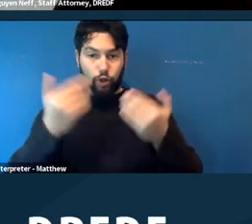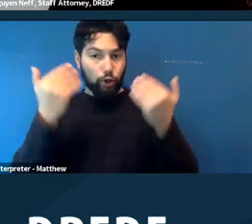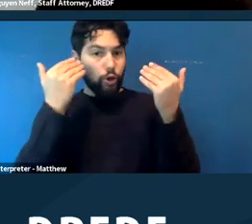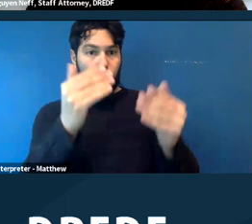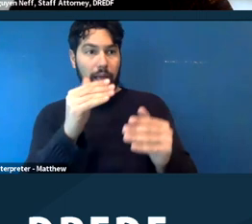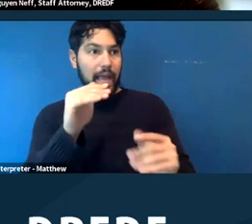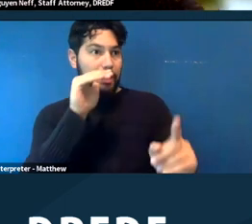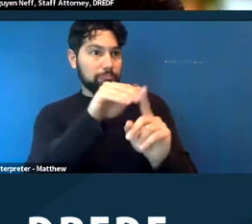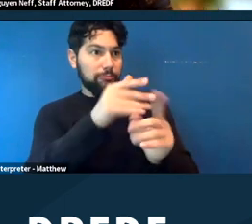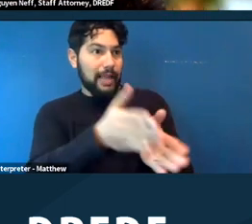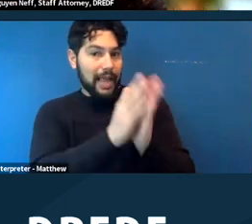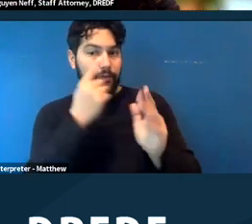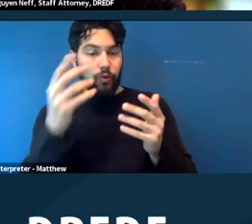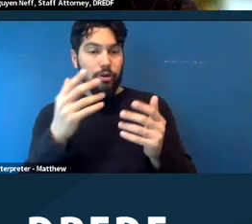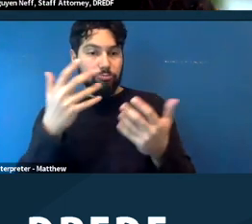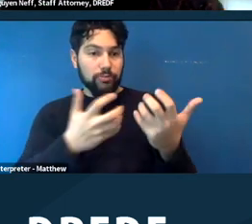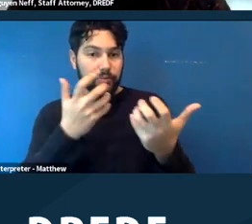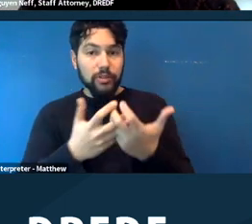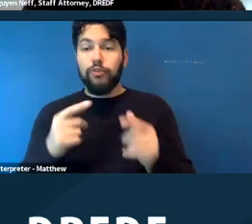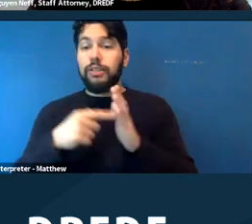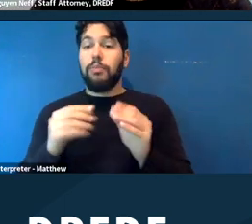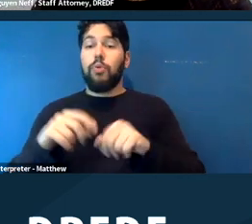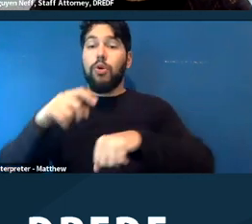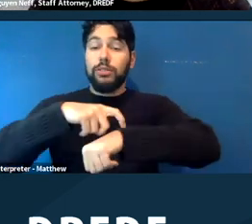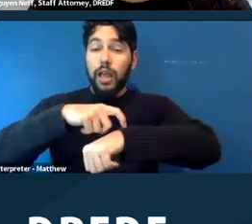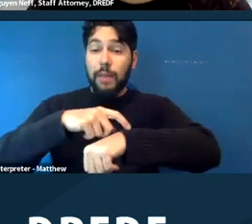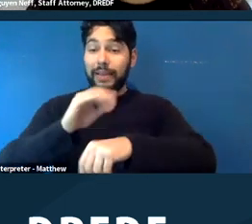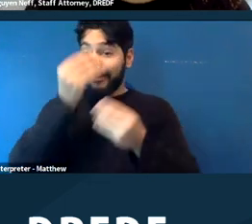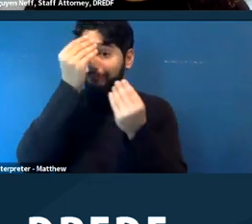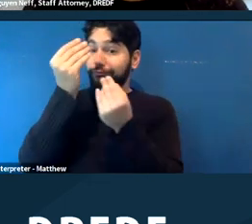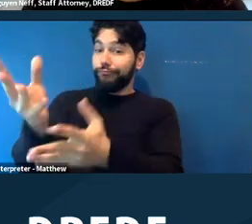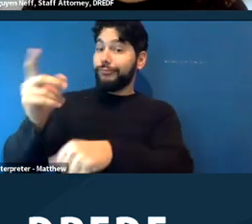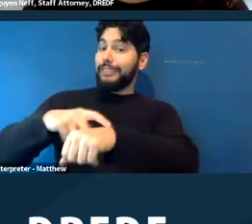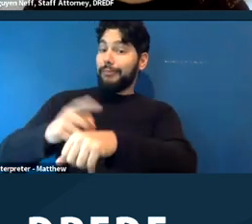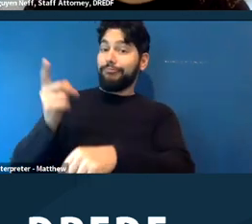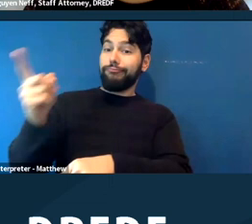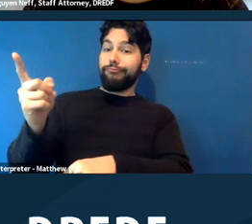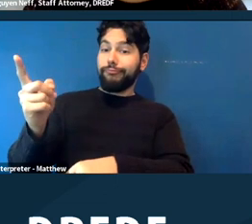to move after receiving a notice to vacate. And we'll talk about that a little bit more